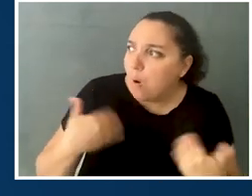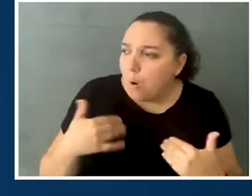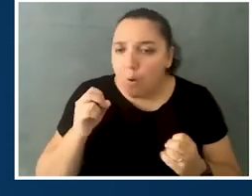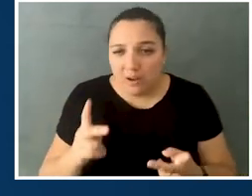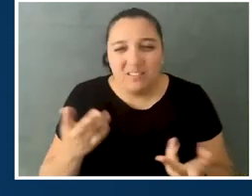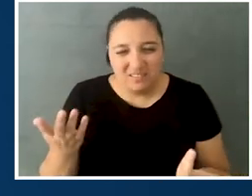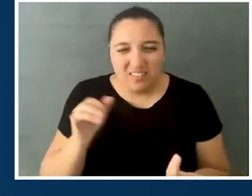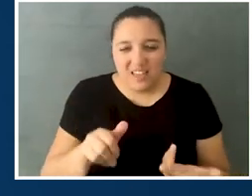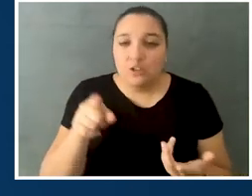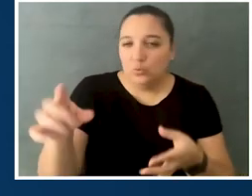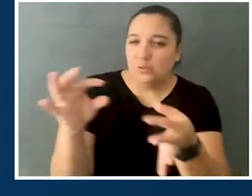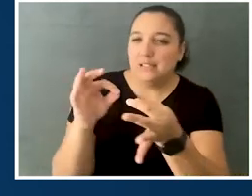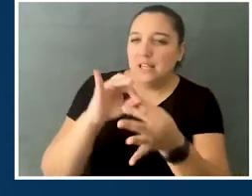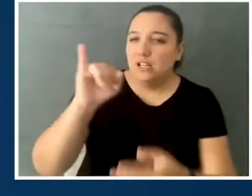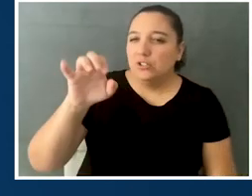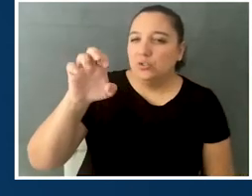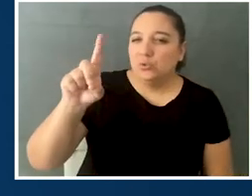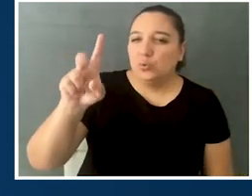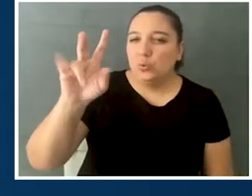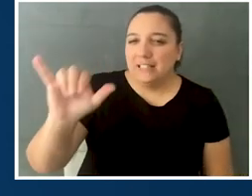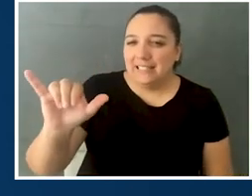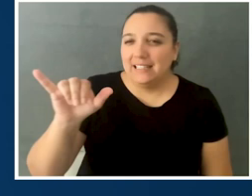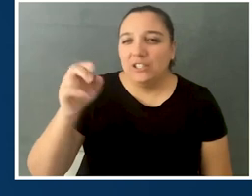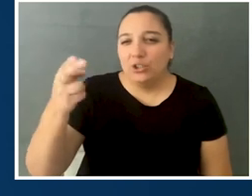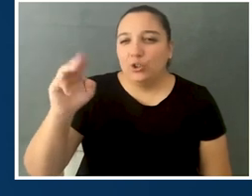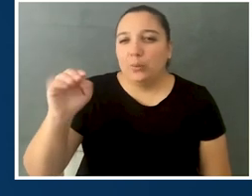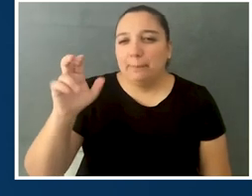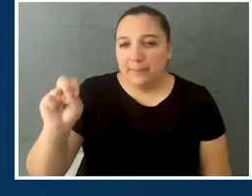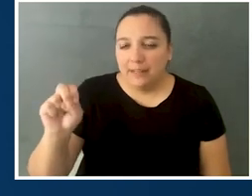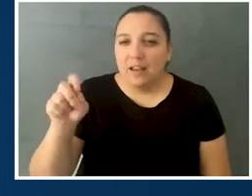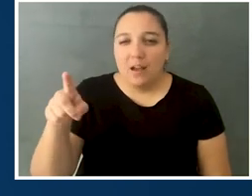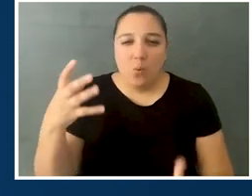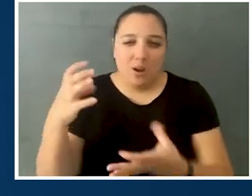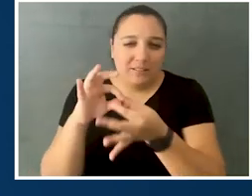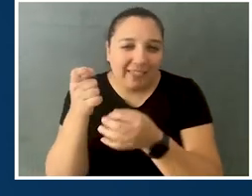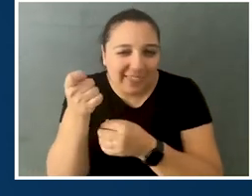and let's talk, I don't even wanna say let's talk a little bit about her. I wanna talk a lot about her.